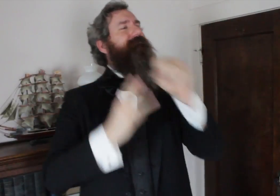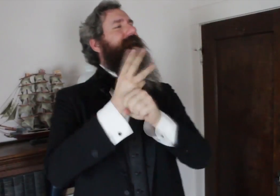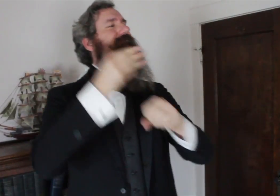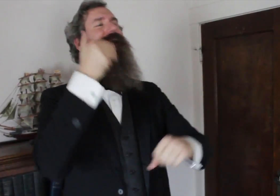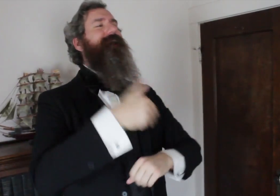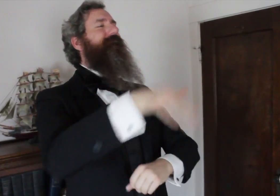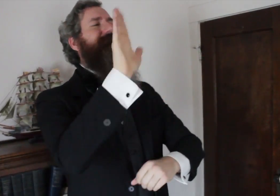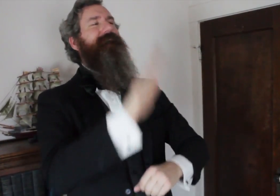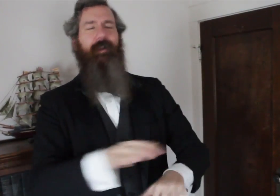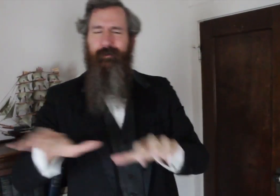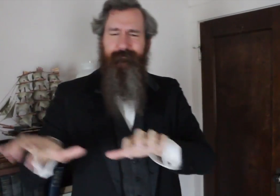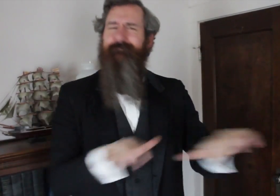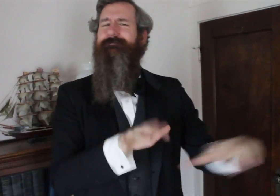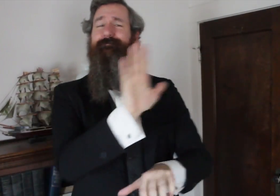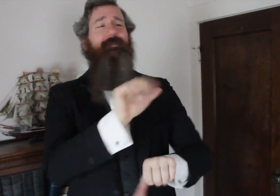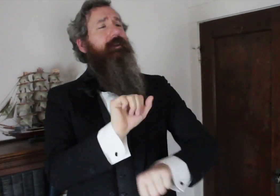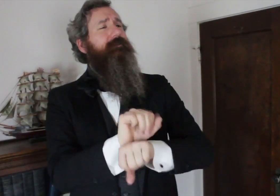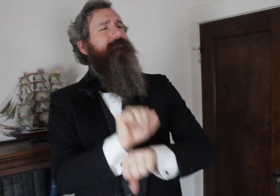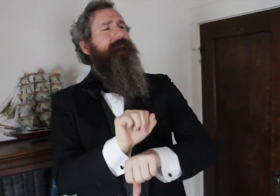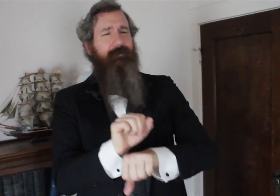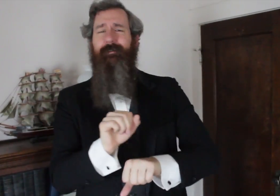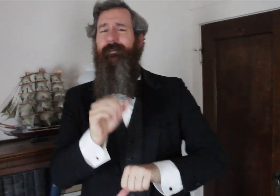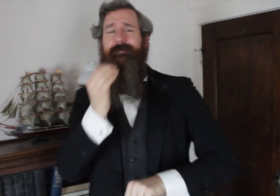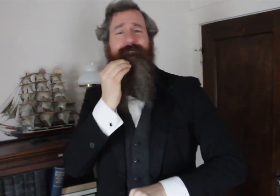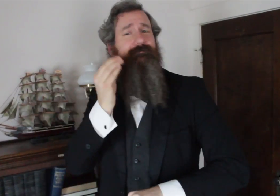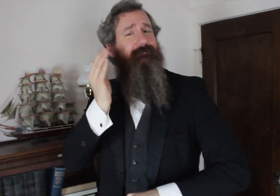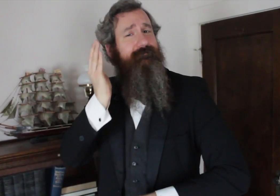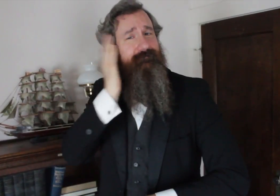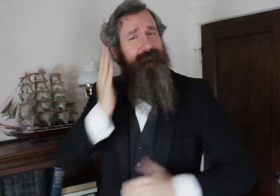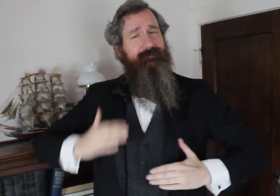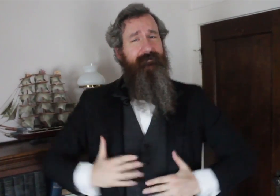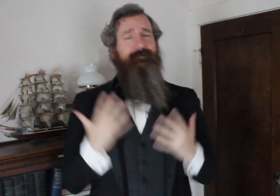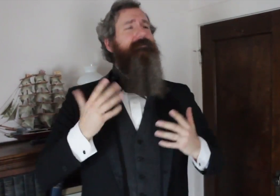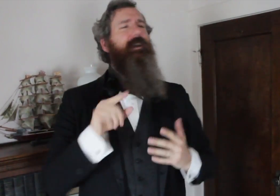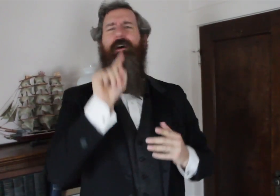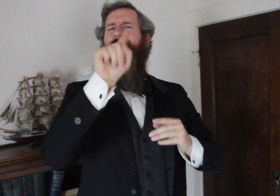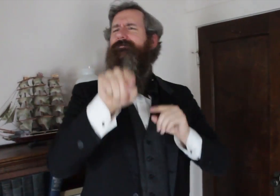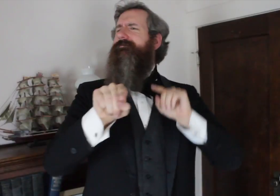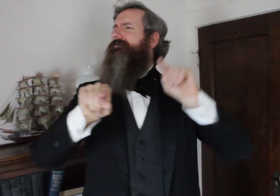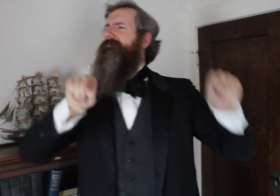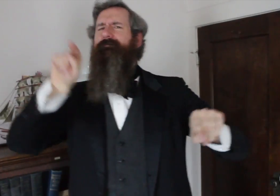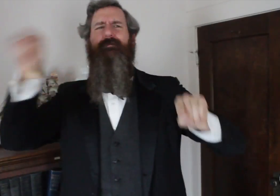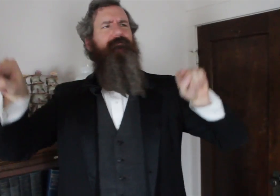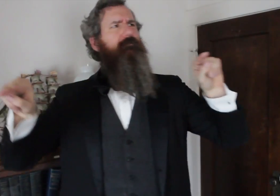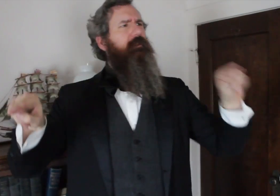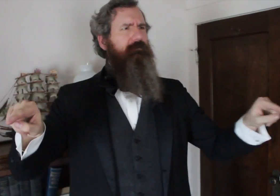would acquire jobs and live at their respective places.